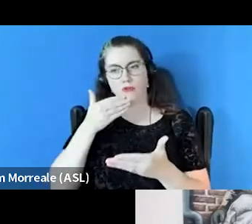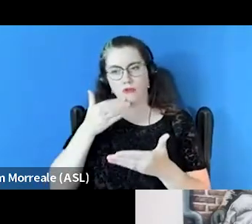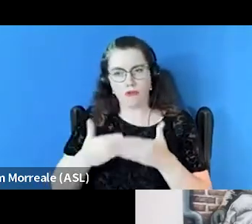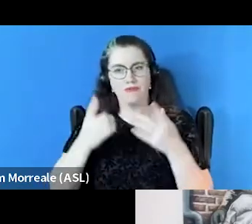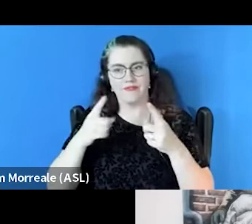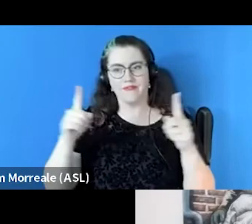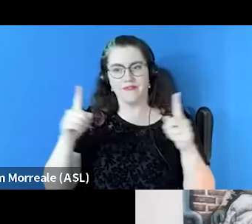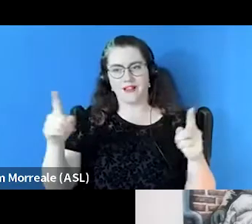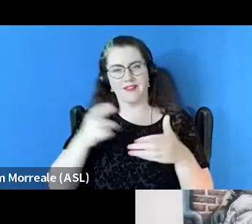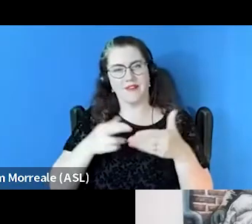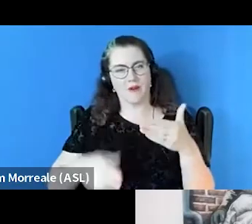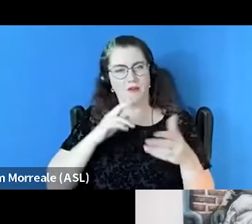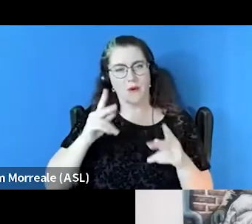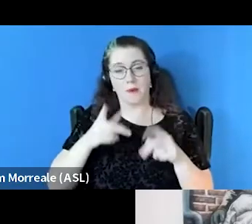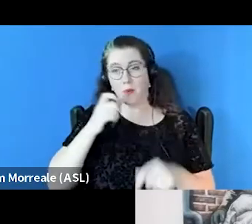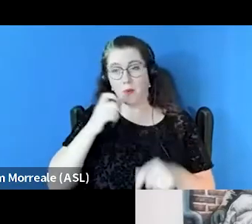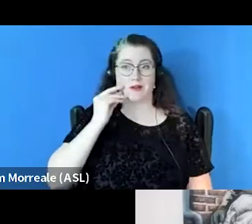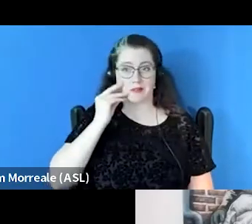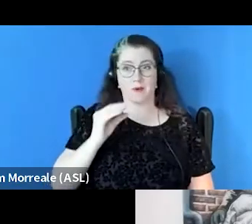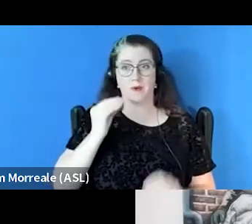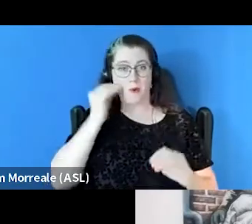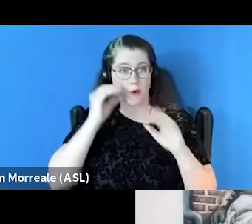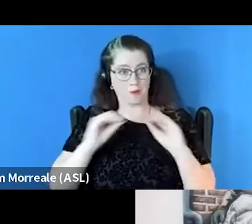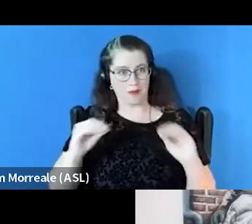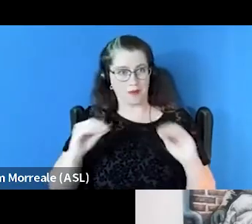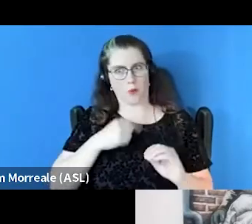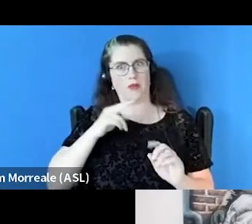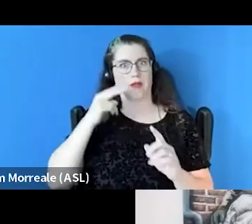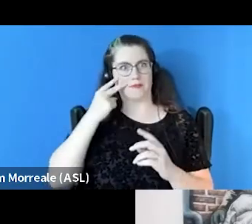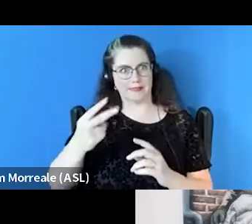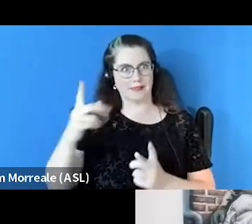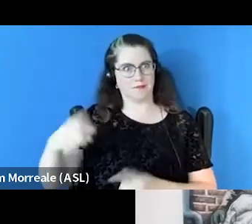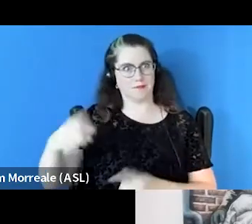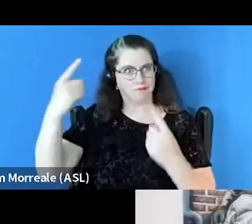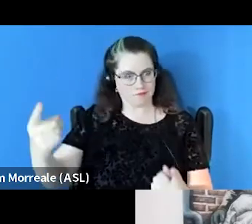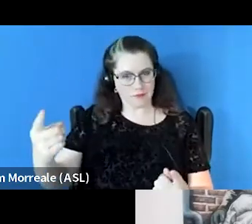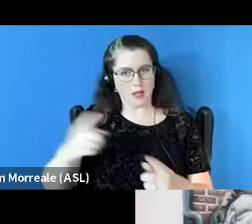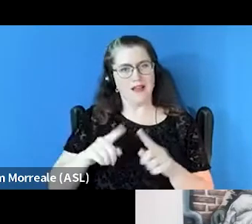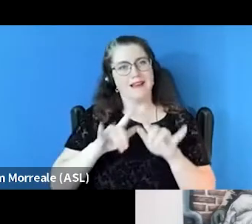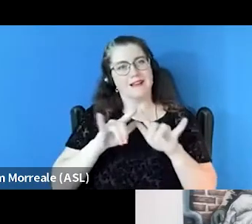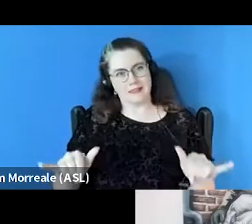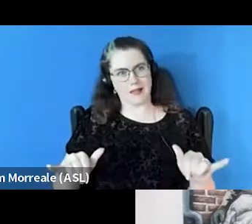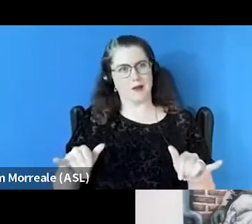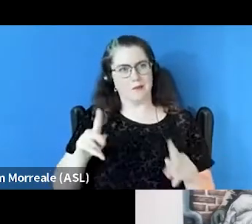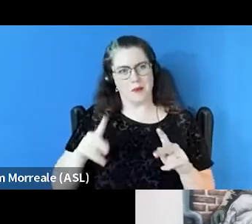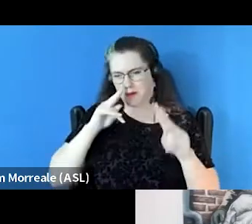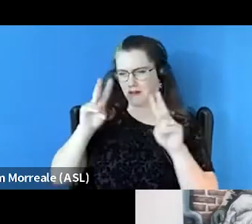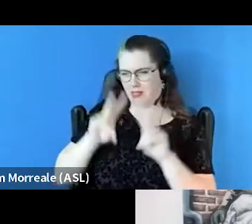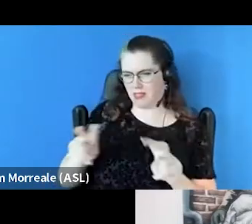for people experiencing homelessness that we've ever seen yet at the same time, it's under attack in some communities,